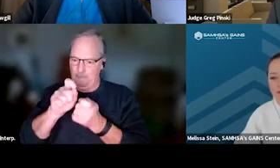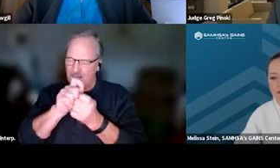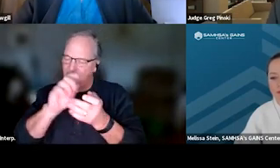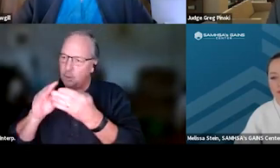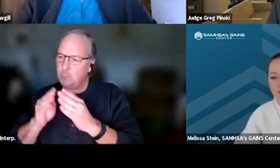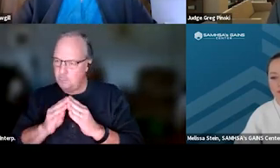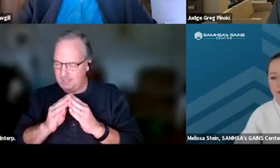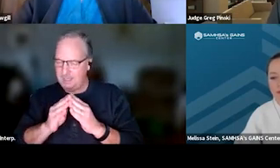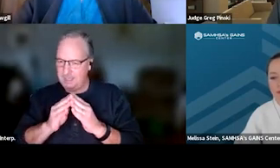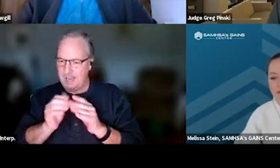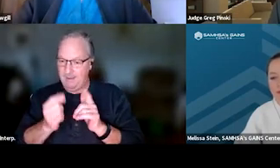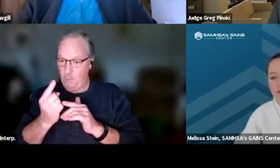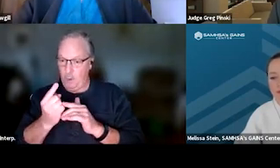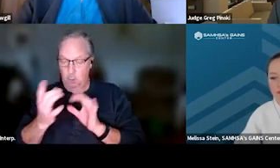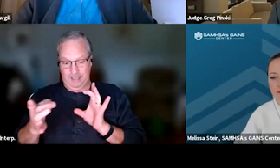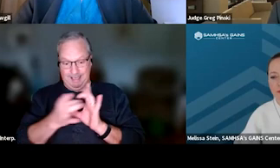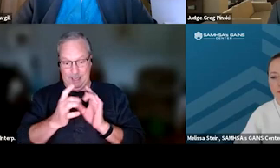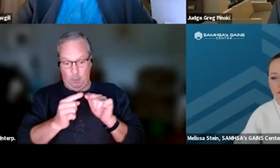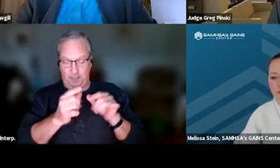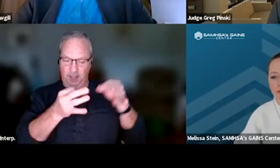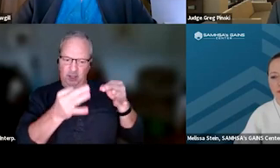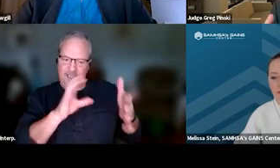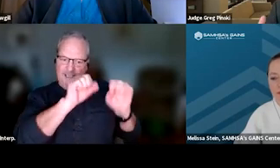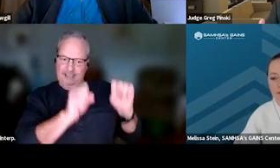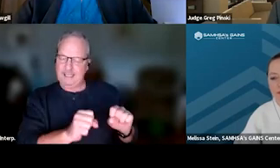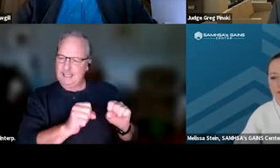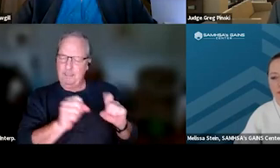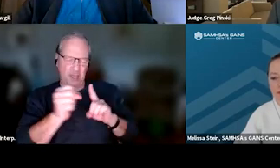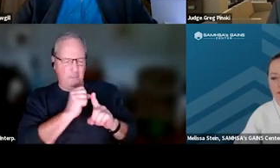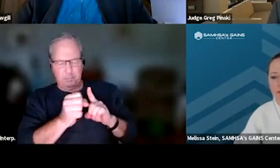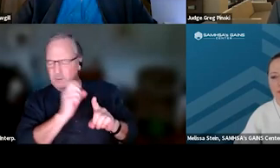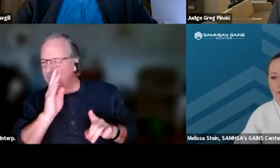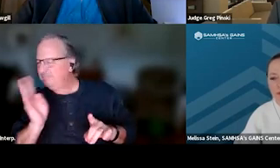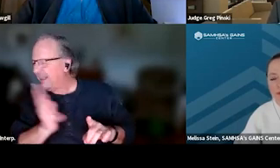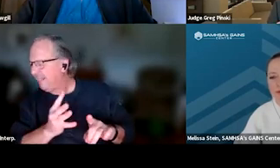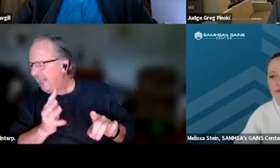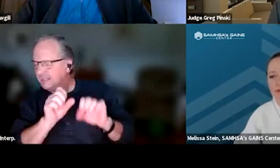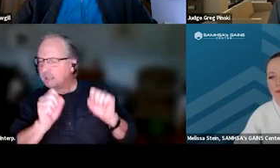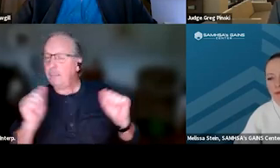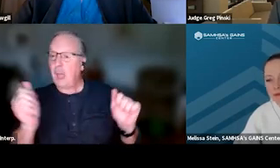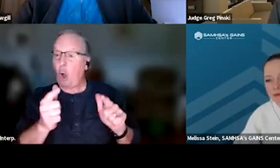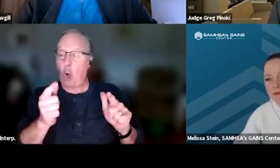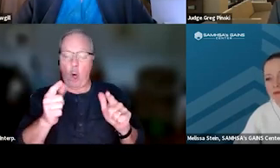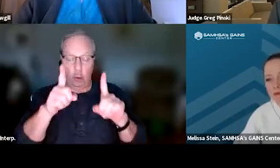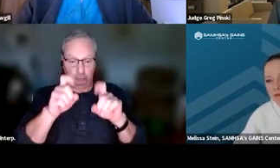everyone who was connected with the justice system, the abuse neglect system, they all drug tested at a central facility.